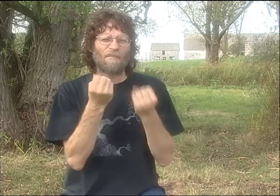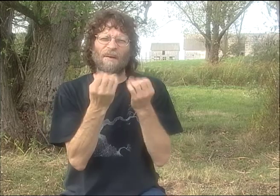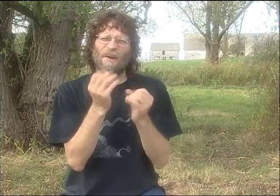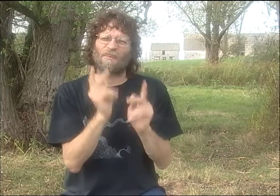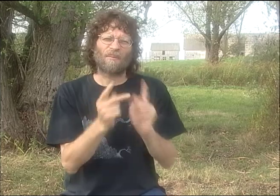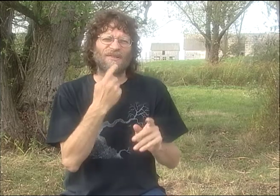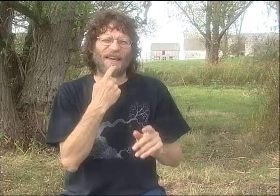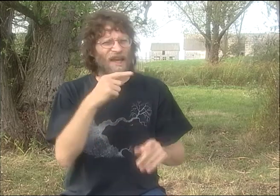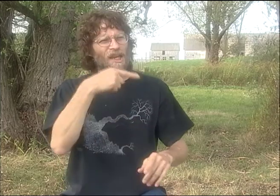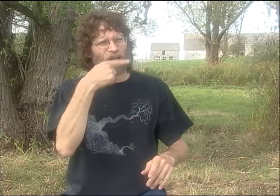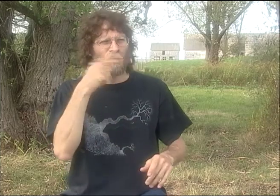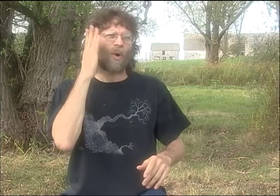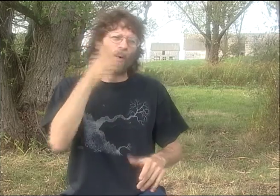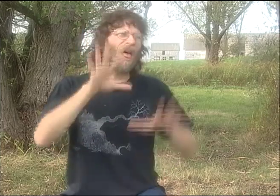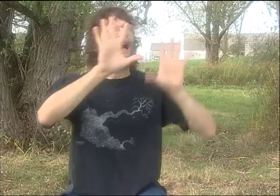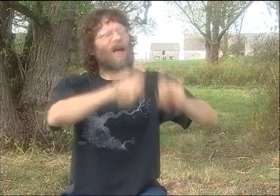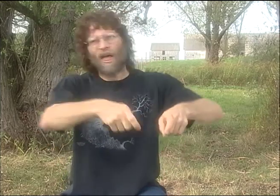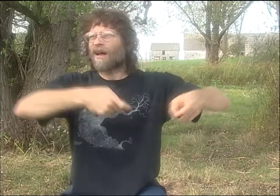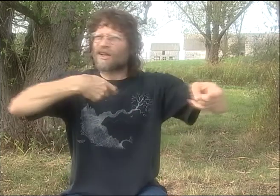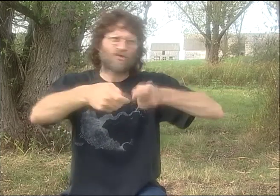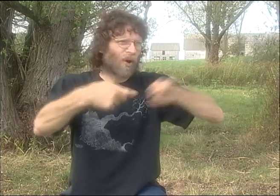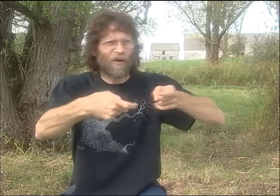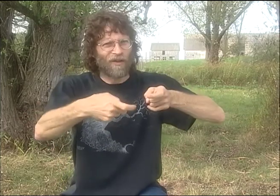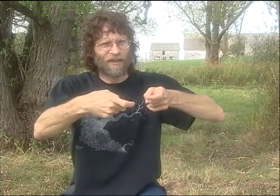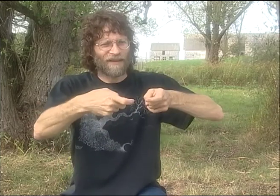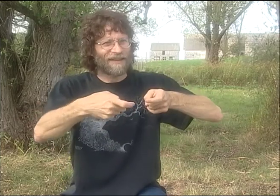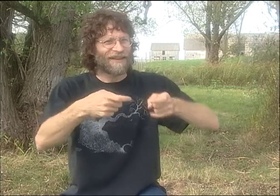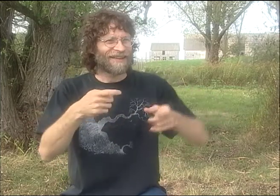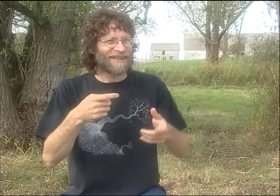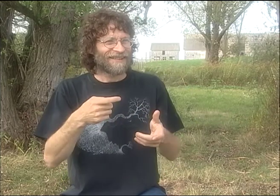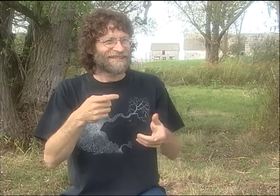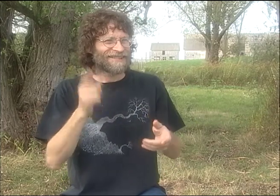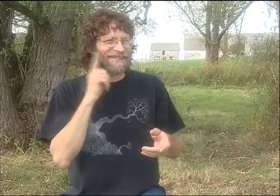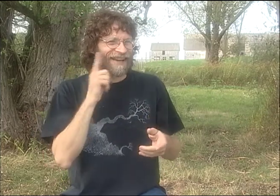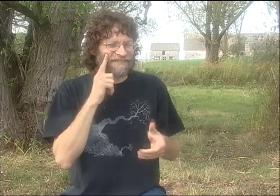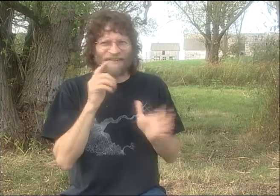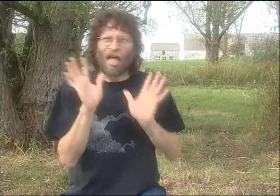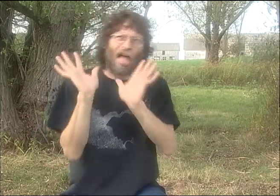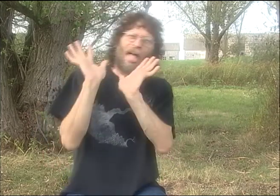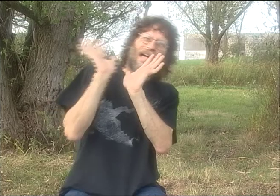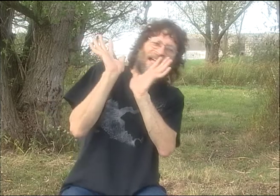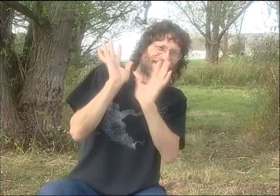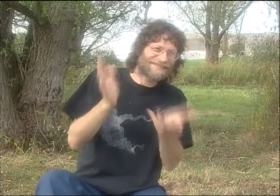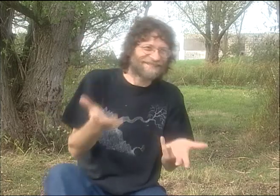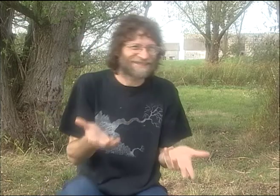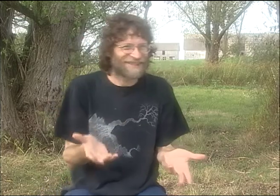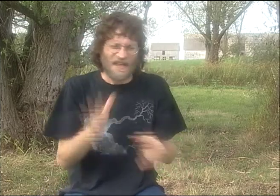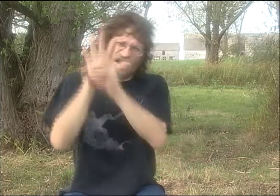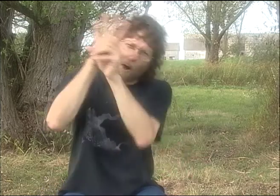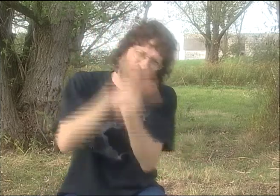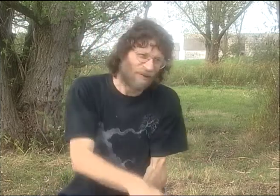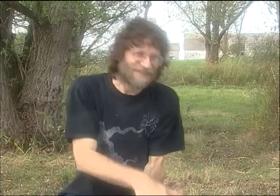BE CREATING WITH A DEAF PERSON. A LOT OF PEOPLE WERE AFRAID THAT, ME-- OR I AS A HEARING PERSON WOULD CO-OPT